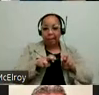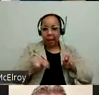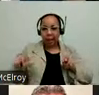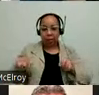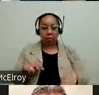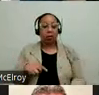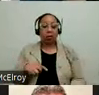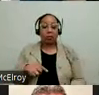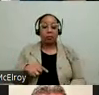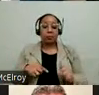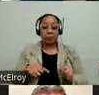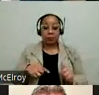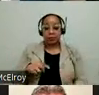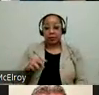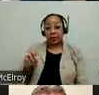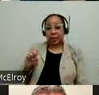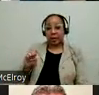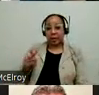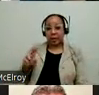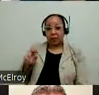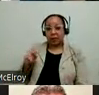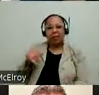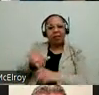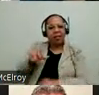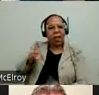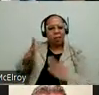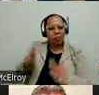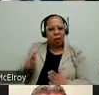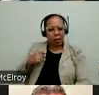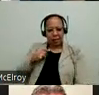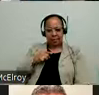is Evelyn, a librarian. And she has hearing loss. And she was talking